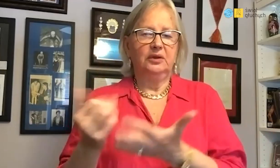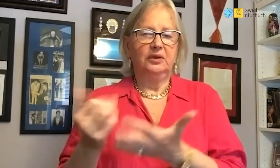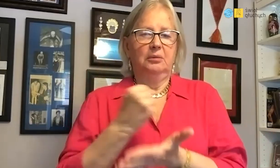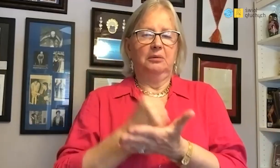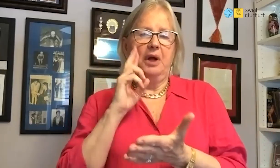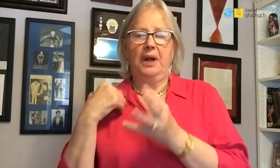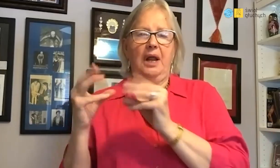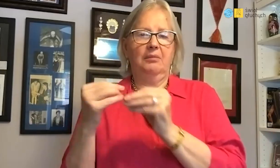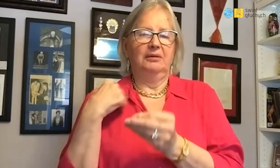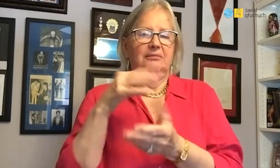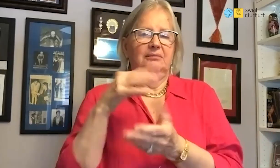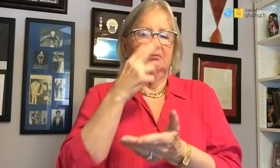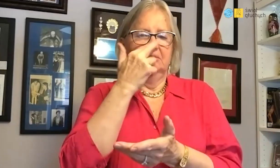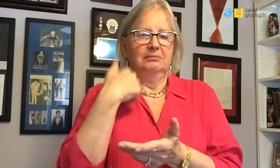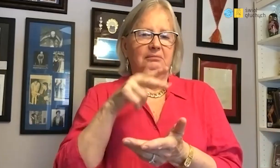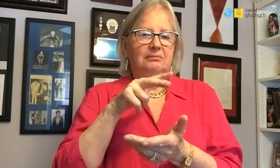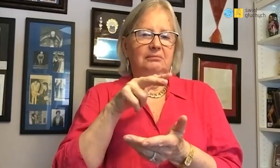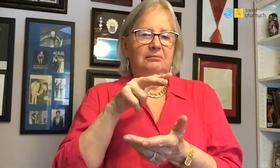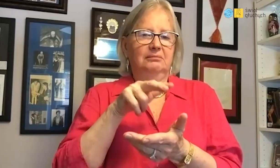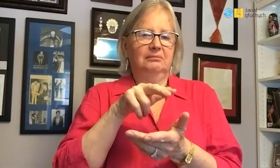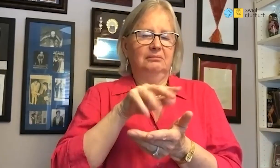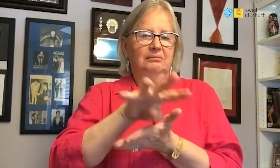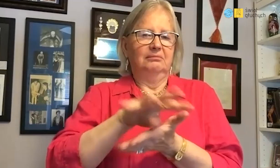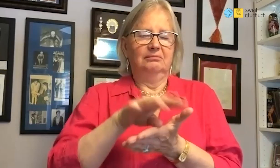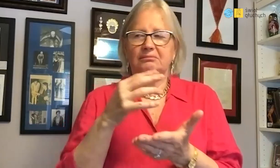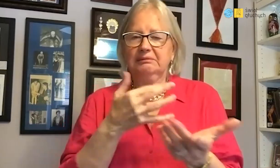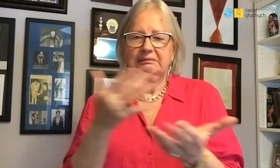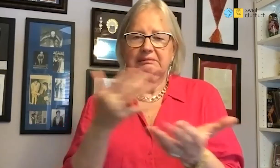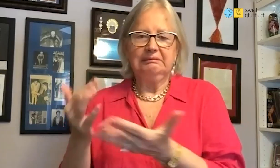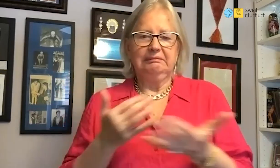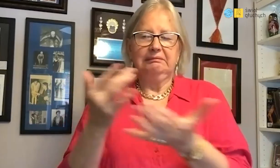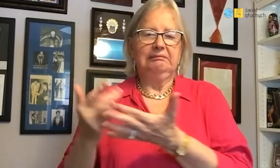I was then around 14 years old.